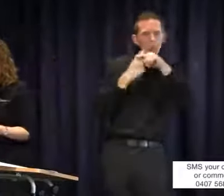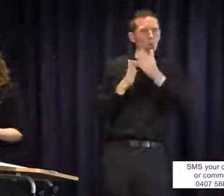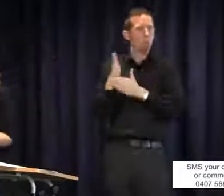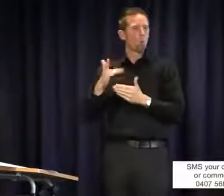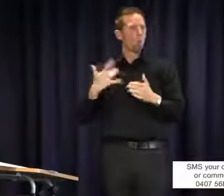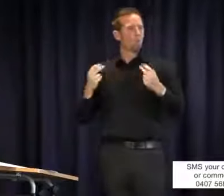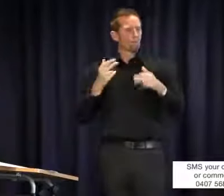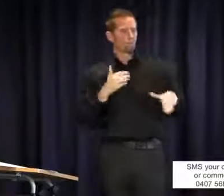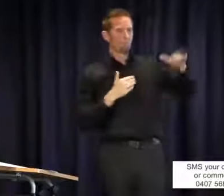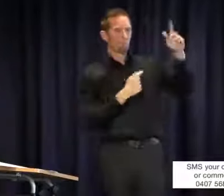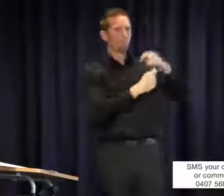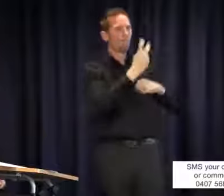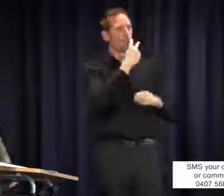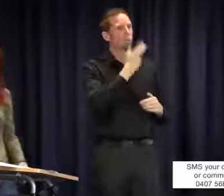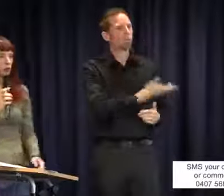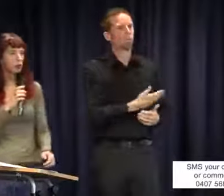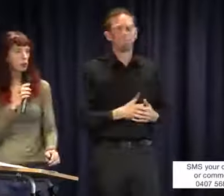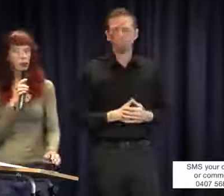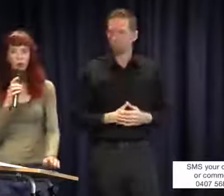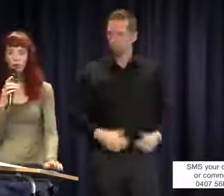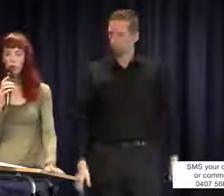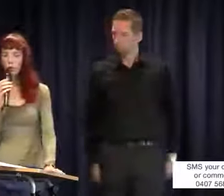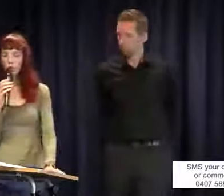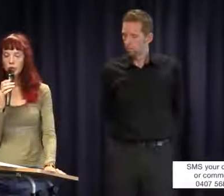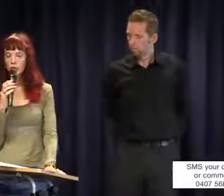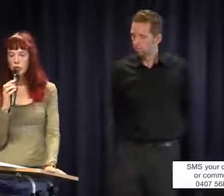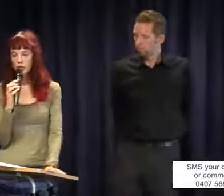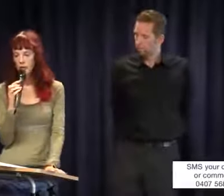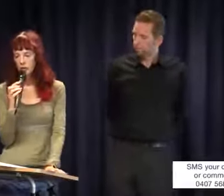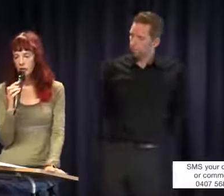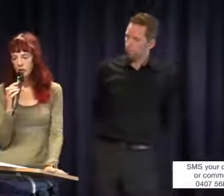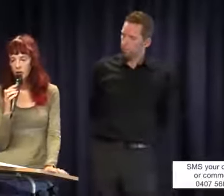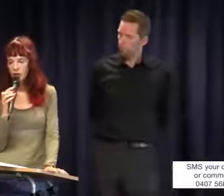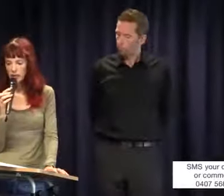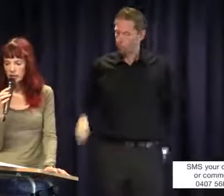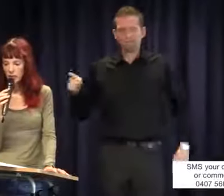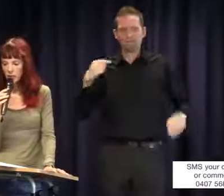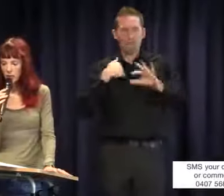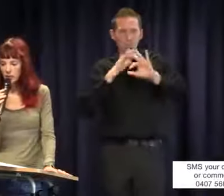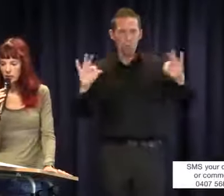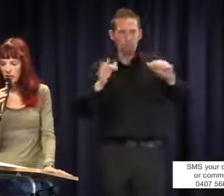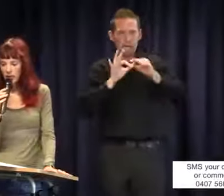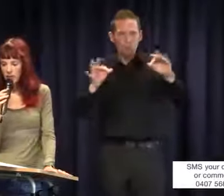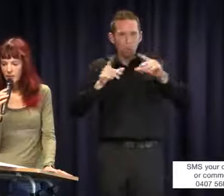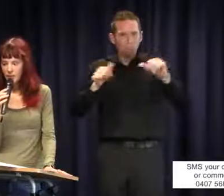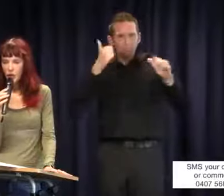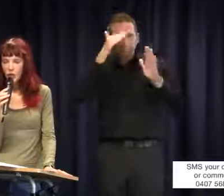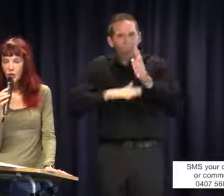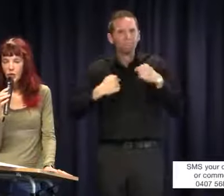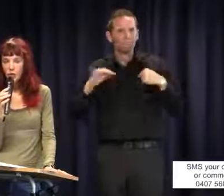Look, I don't want to pretend I am a linguistic expert as well but there's a lot of research